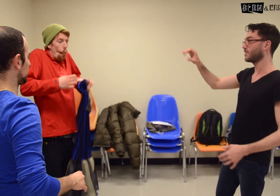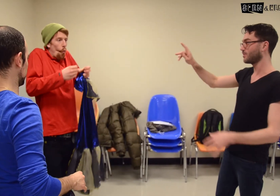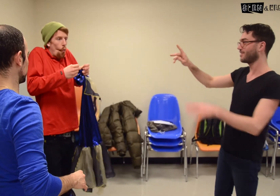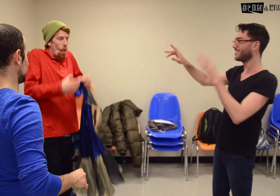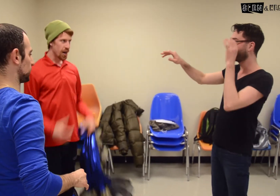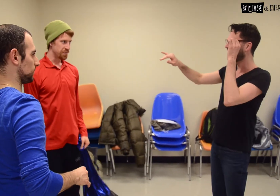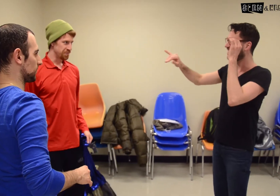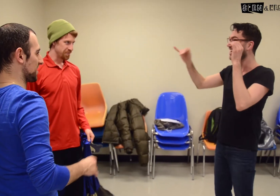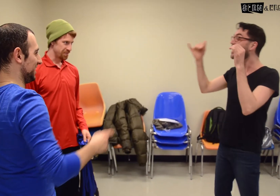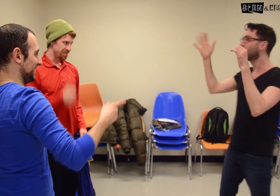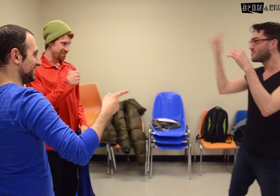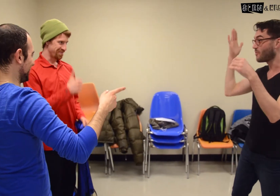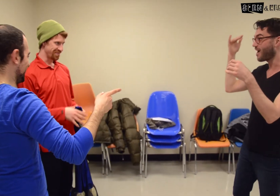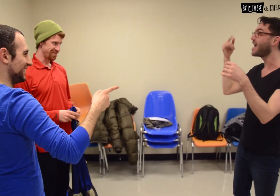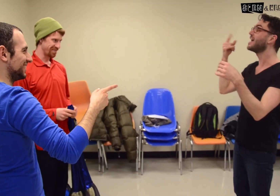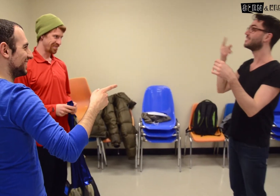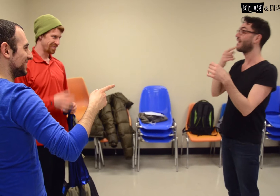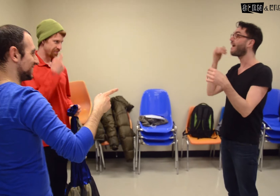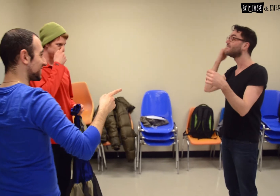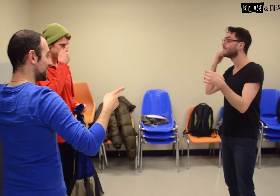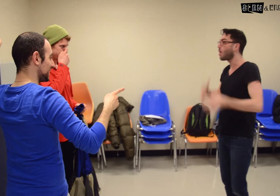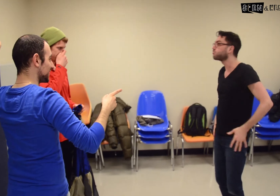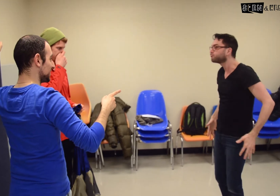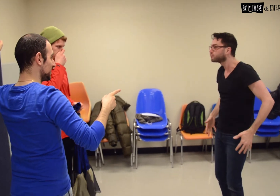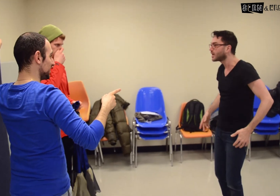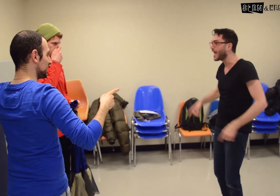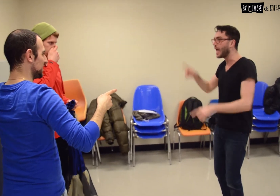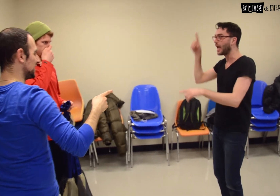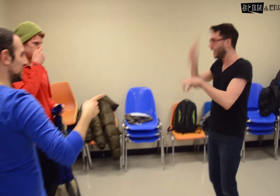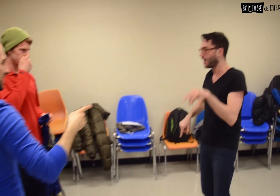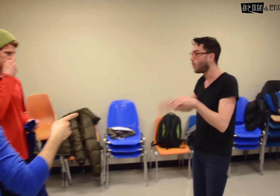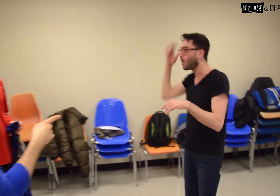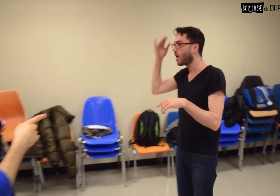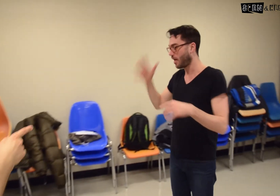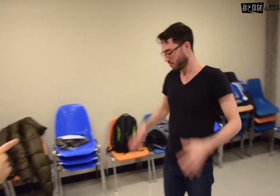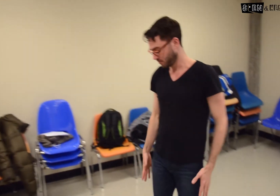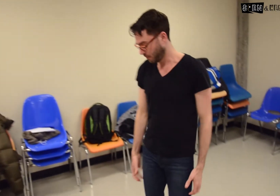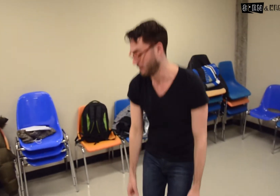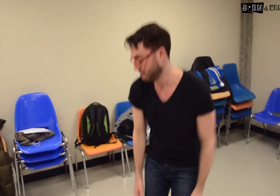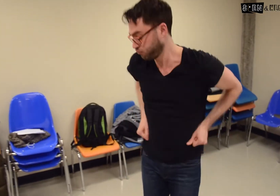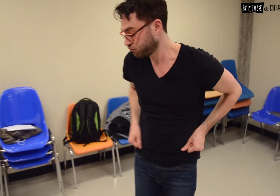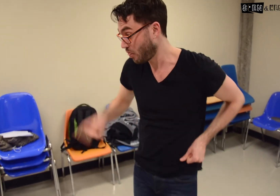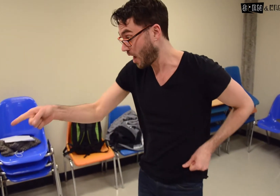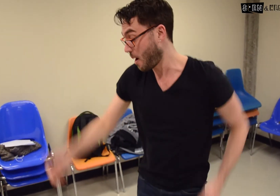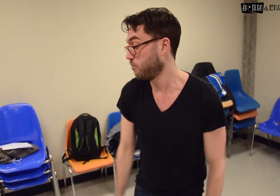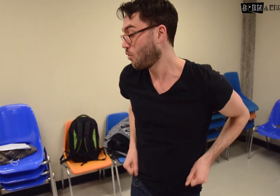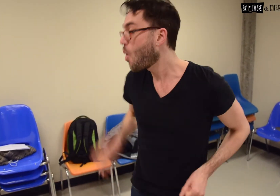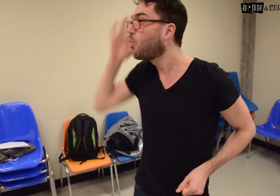You can point to things, you can indicate. That allow us to communicate with the people around us